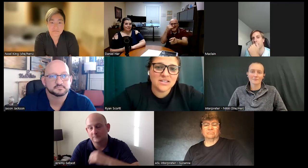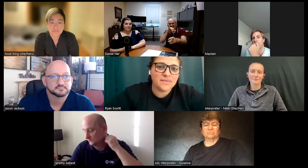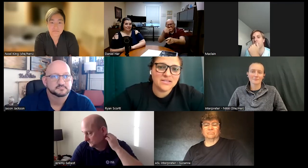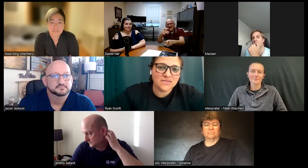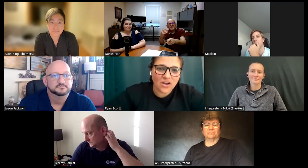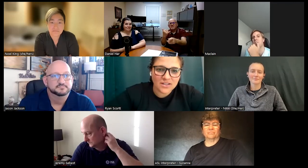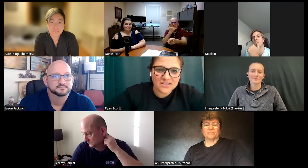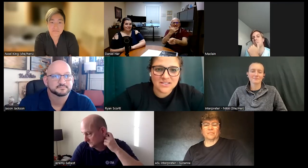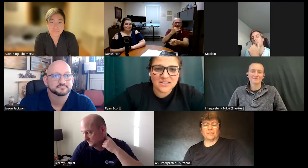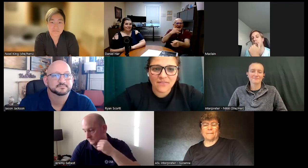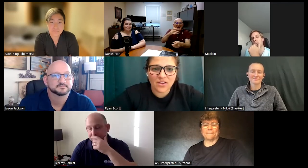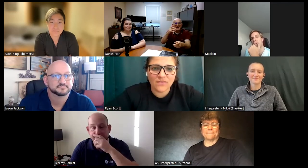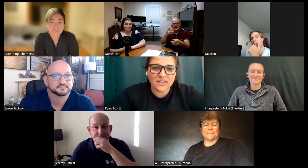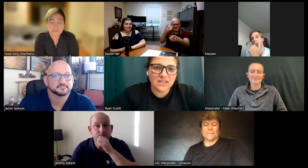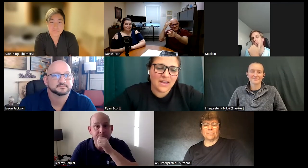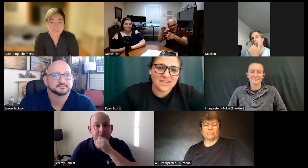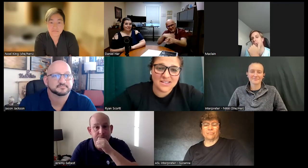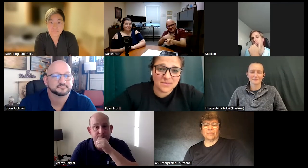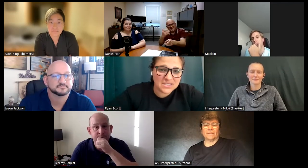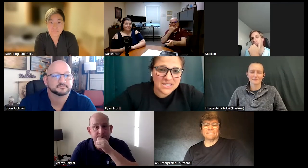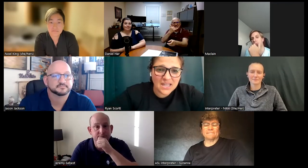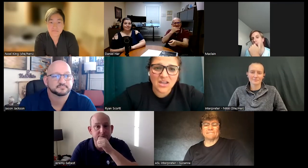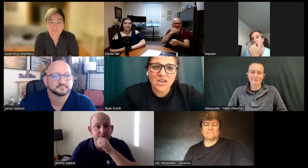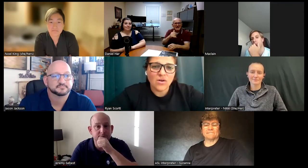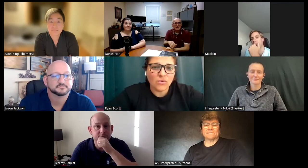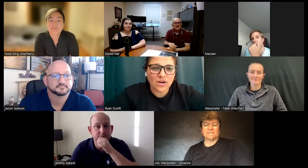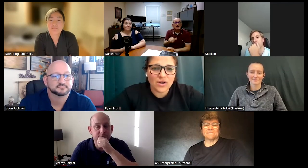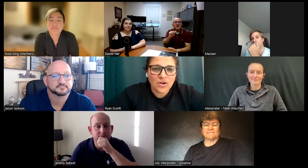it depends if the audience is laughing or finding that that's a mistake or